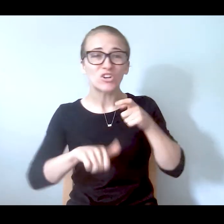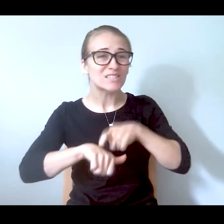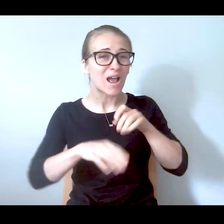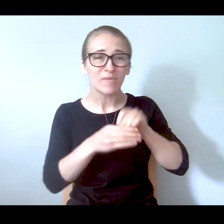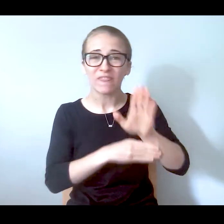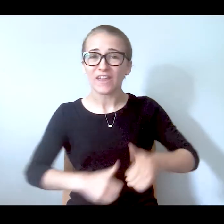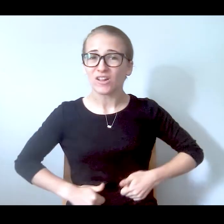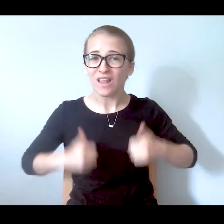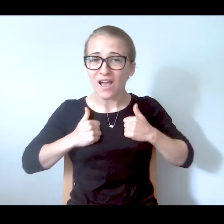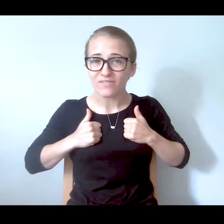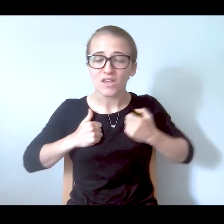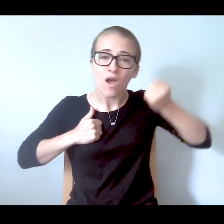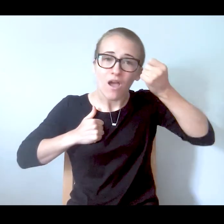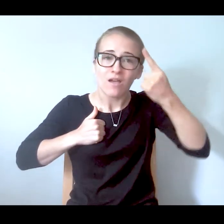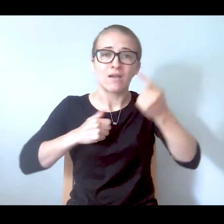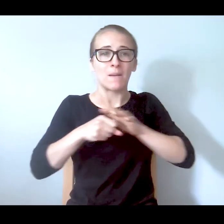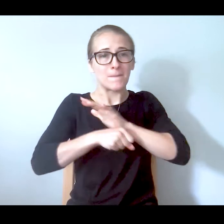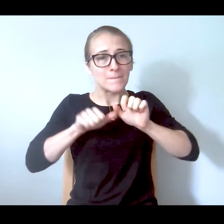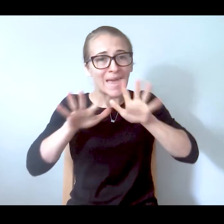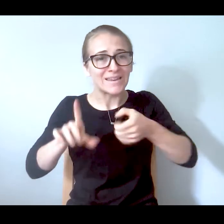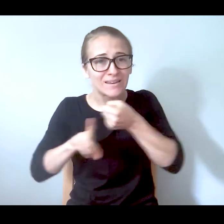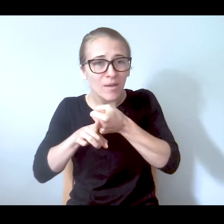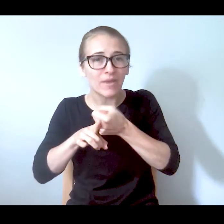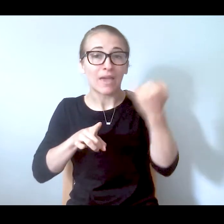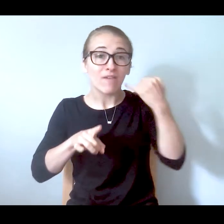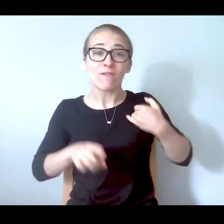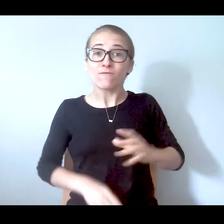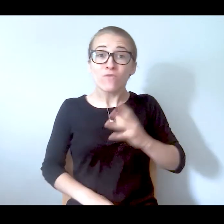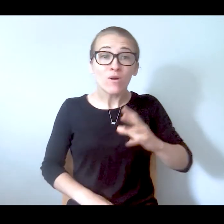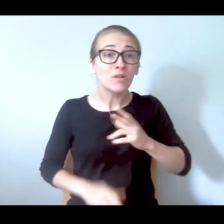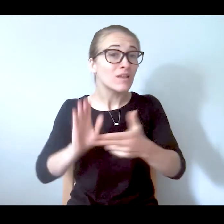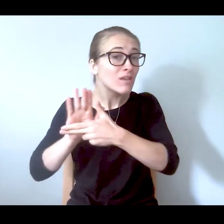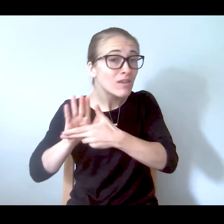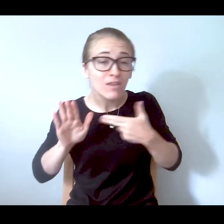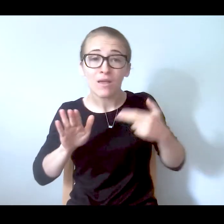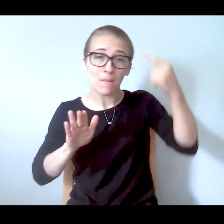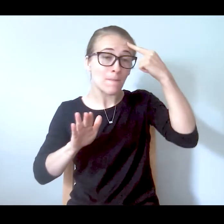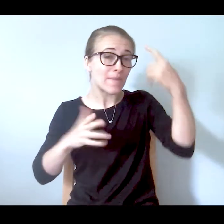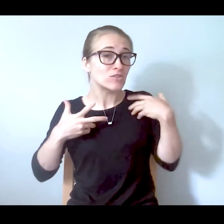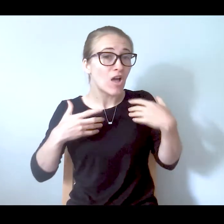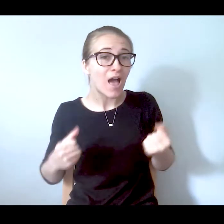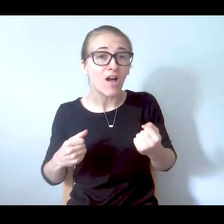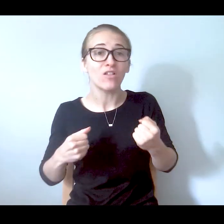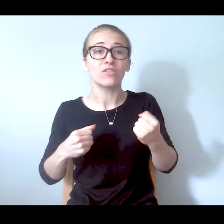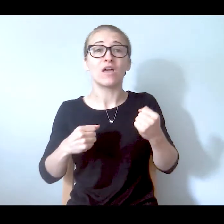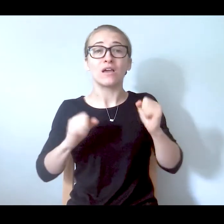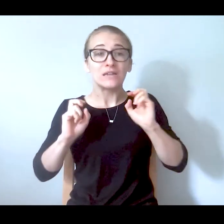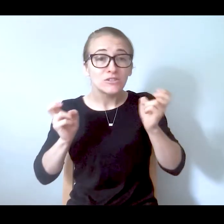have a formally diagnosed mental health condition under the DSM-5, everybody's mental health was